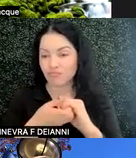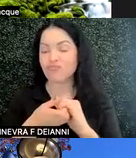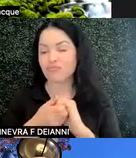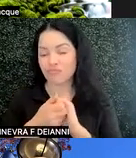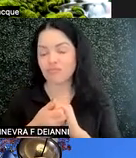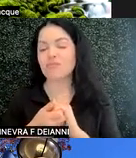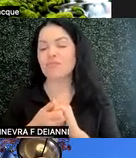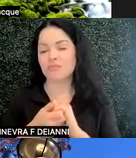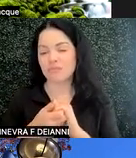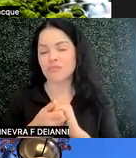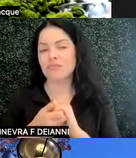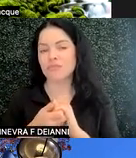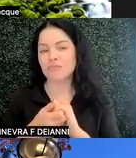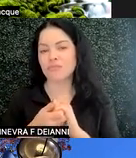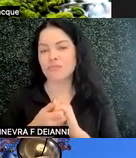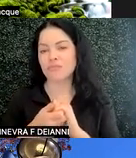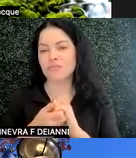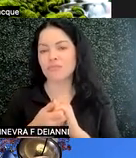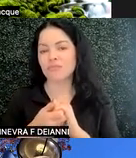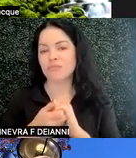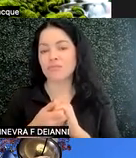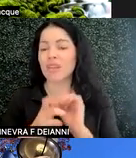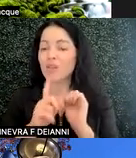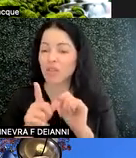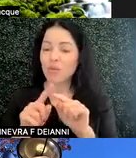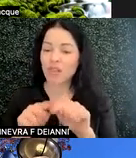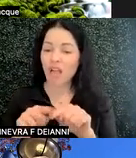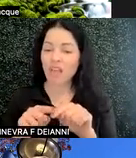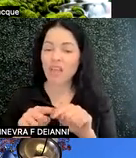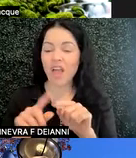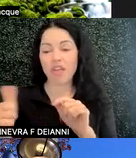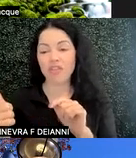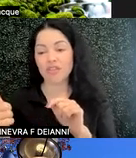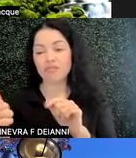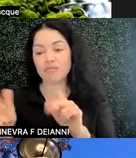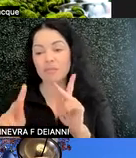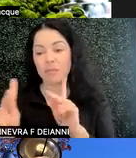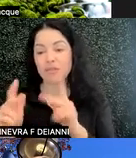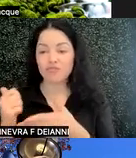and really relying on other people and supporting them.